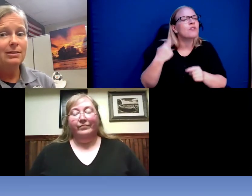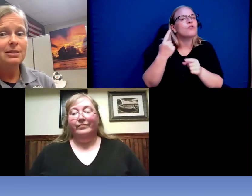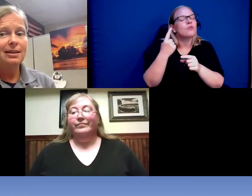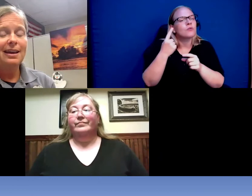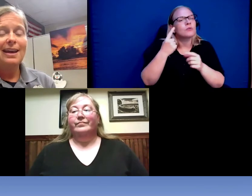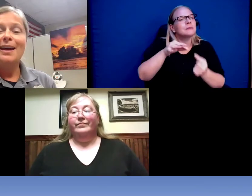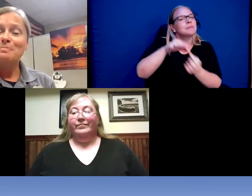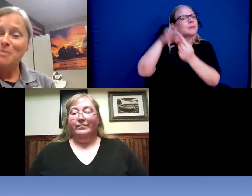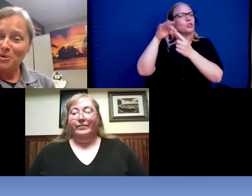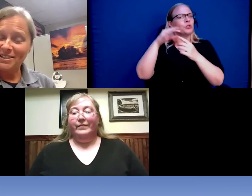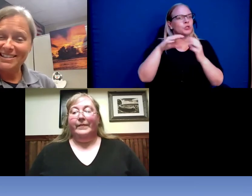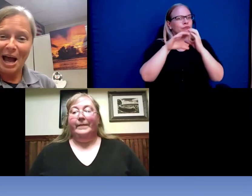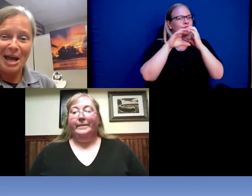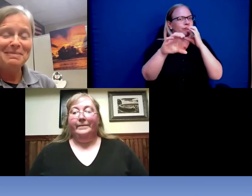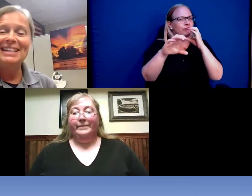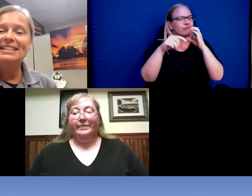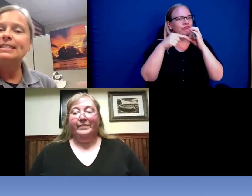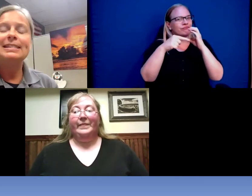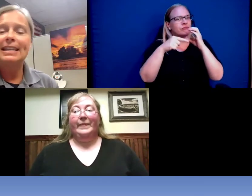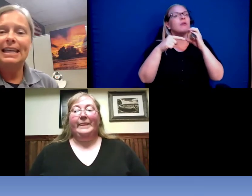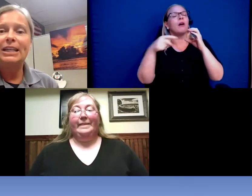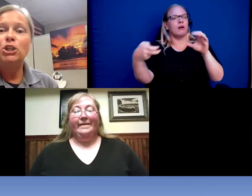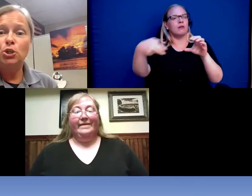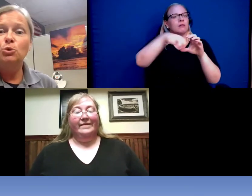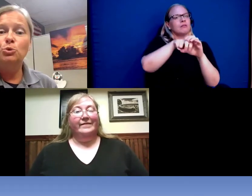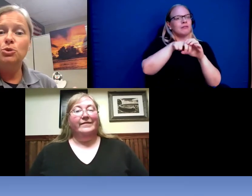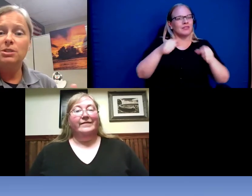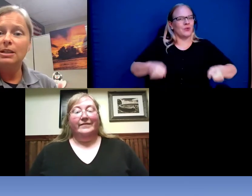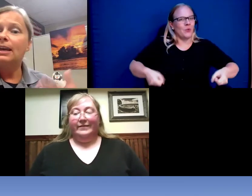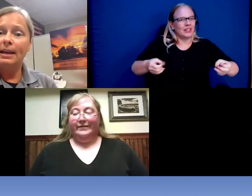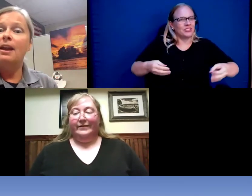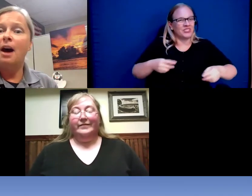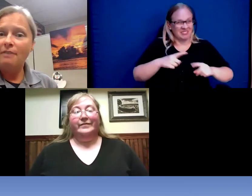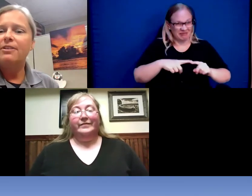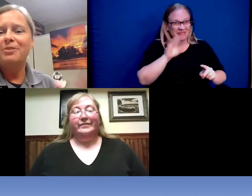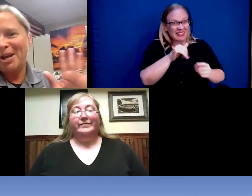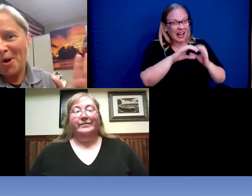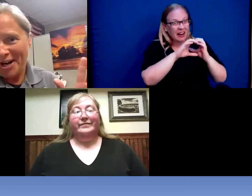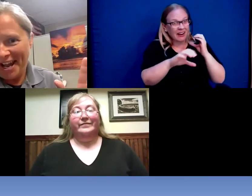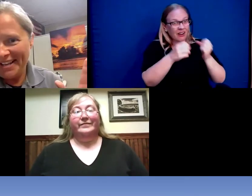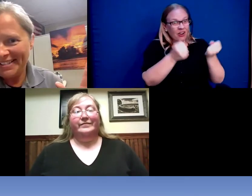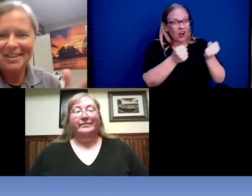But most of the time it doesn't get used enough thank goodness,